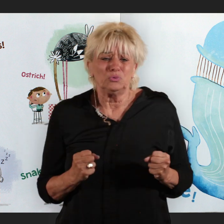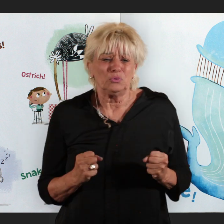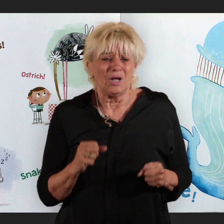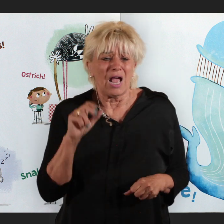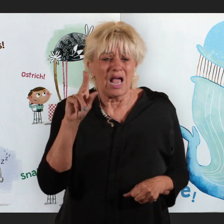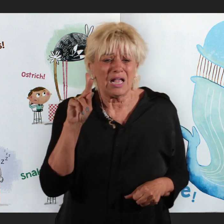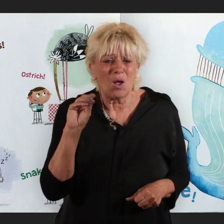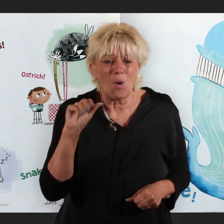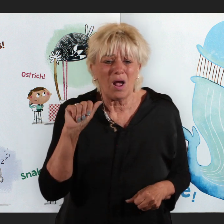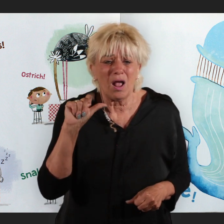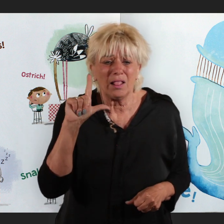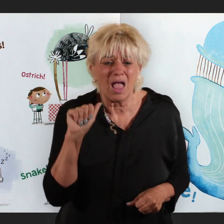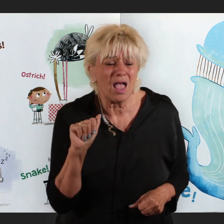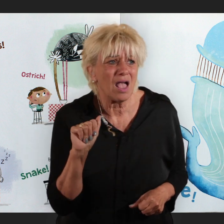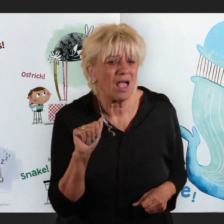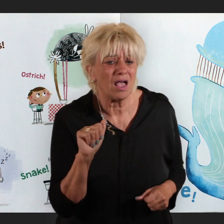Shh...koala.